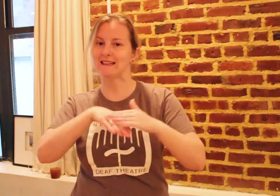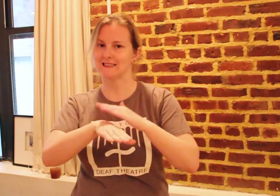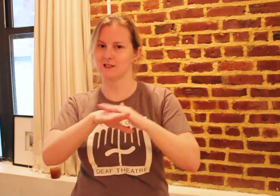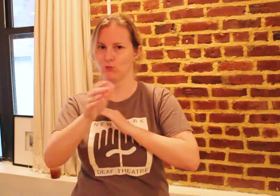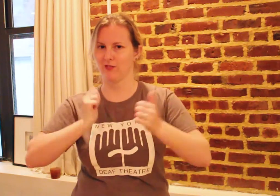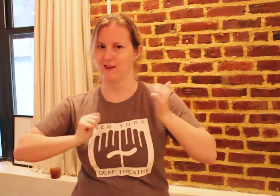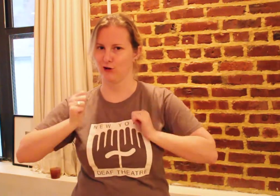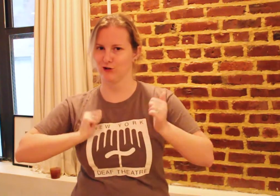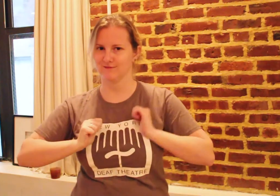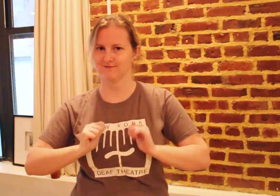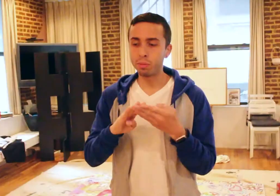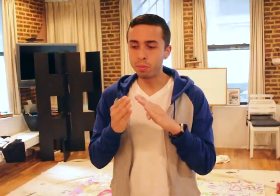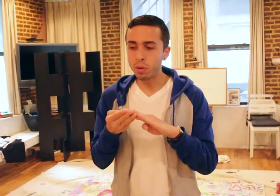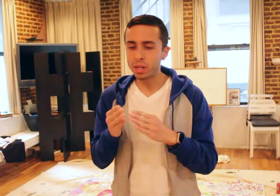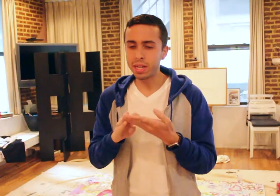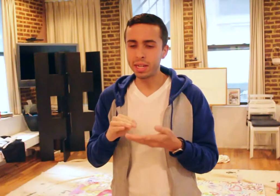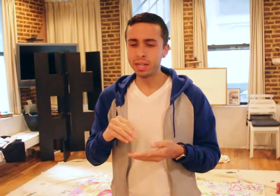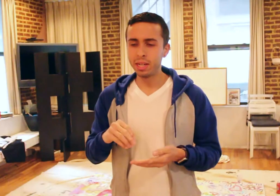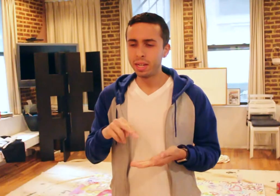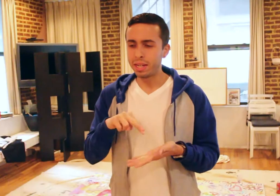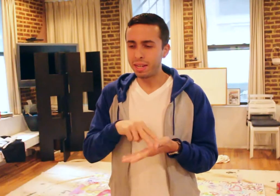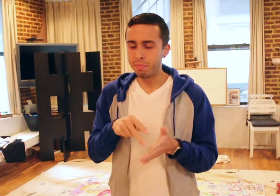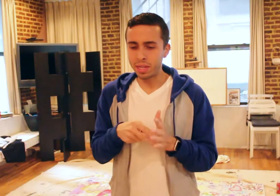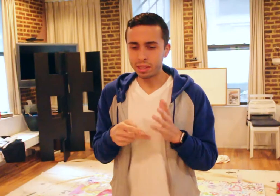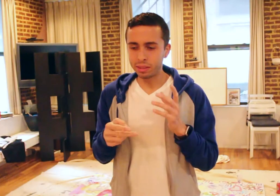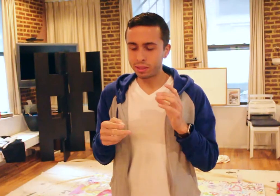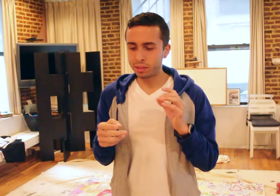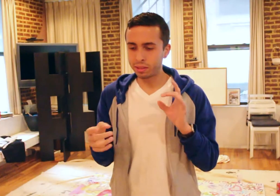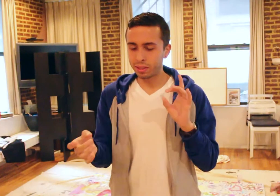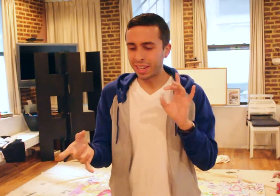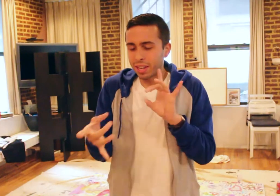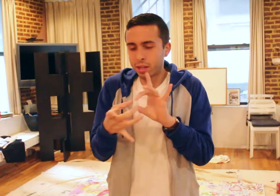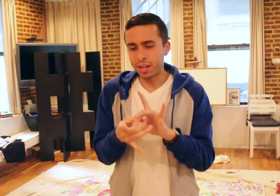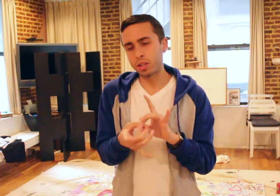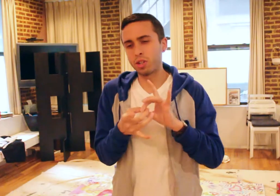accessible theatre! Community... it means connection...